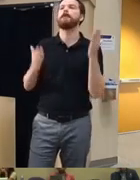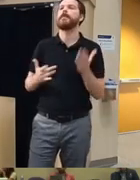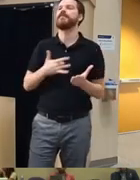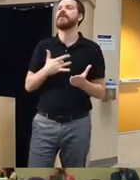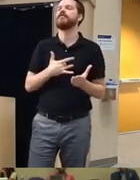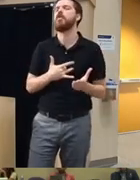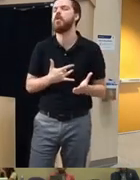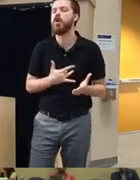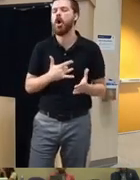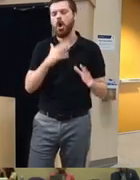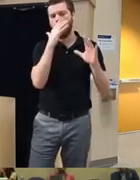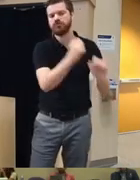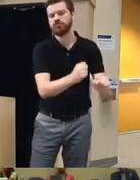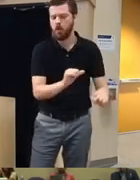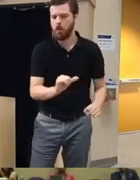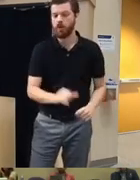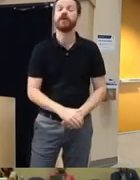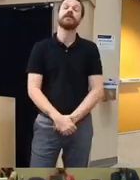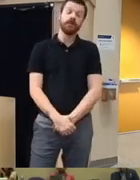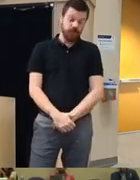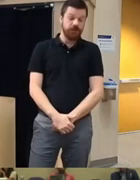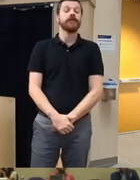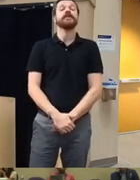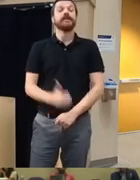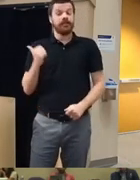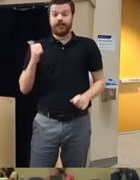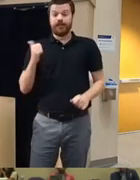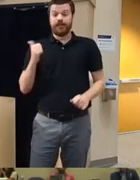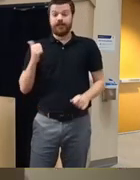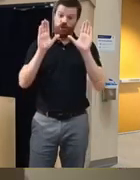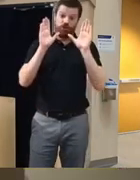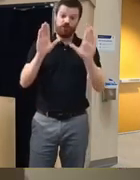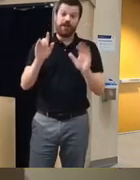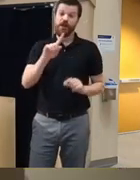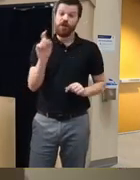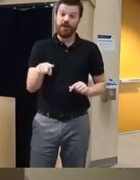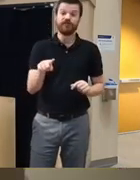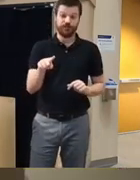like an app on their phone no right that's um that's an outstanding question and I hope to